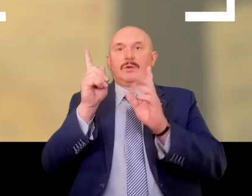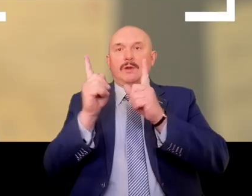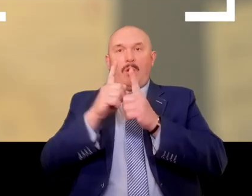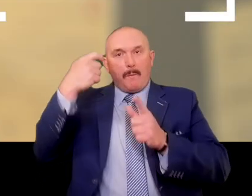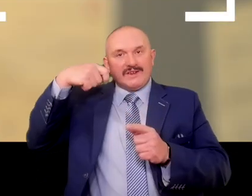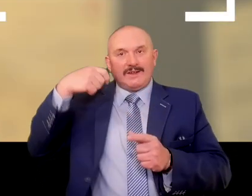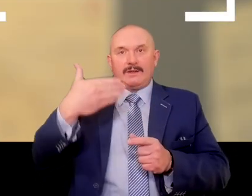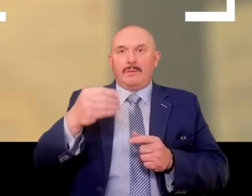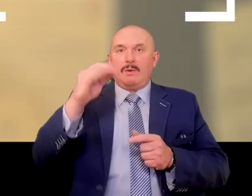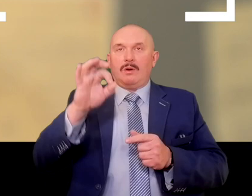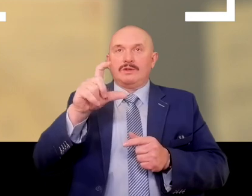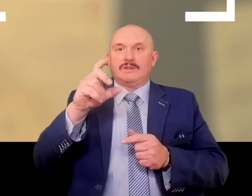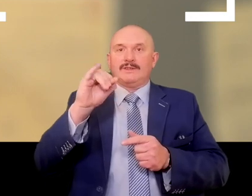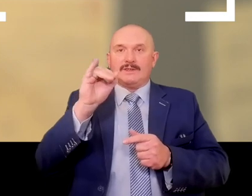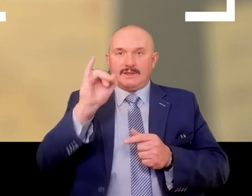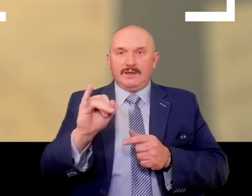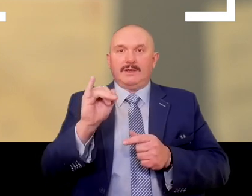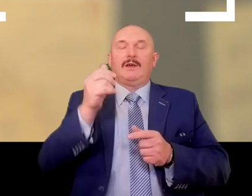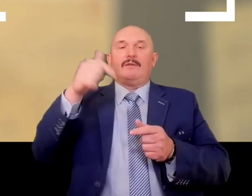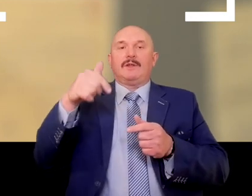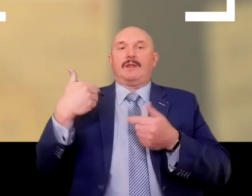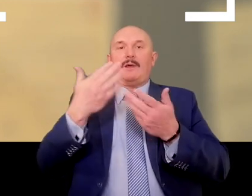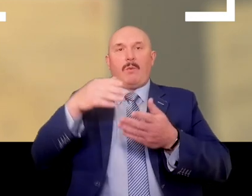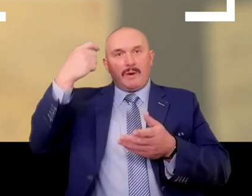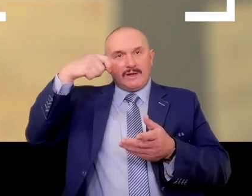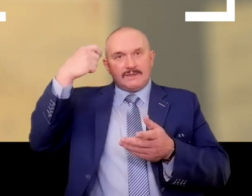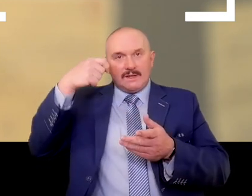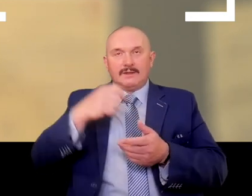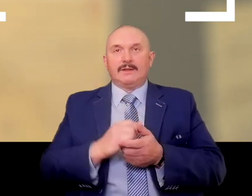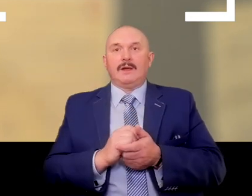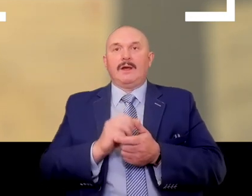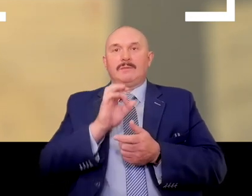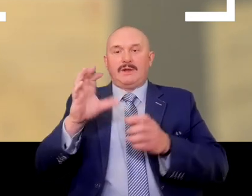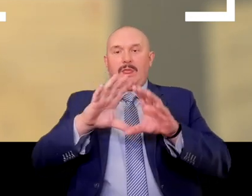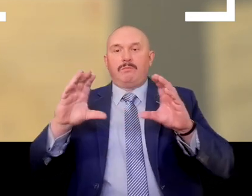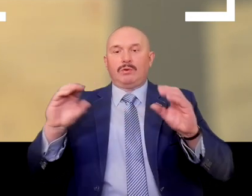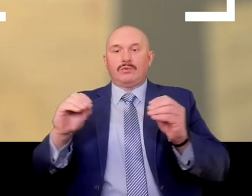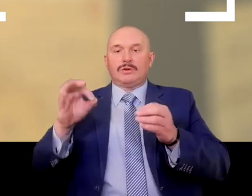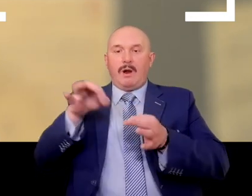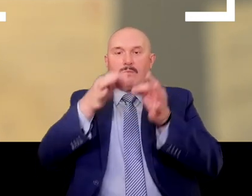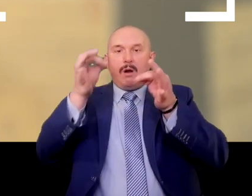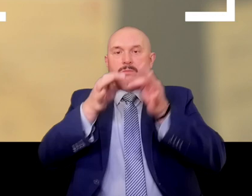and she offered him a pillow decorated with Kashubian embroidery.